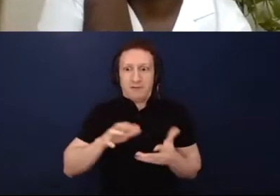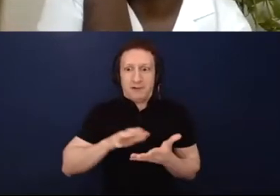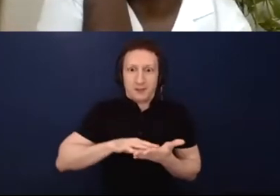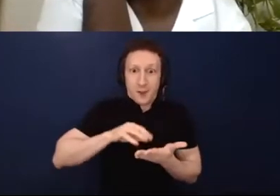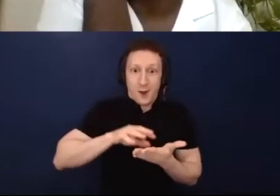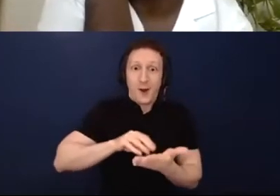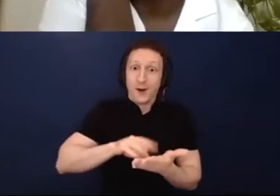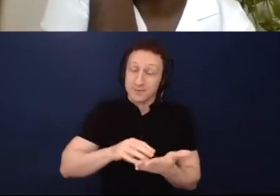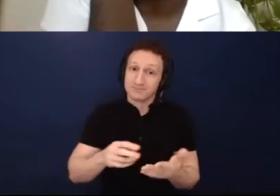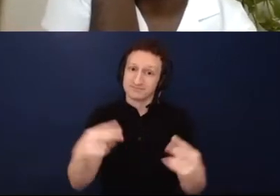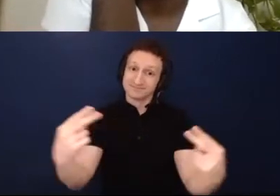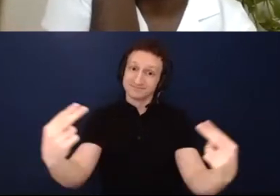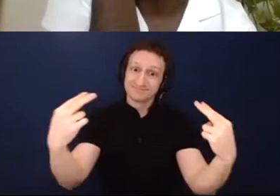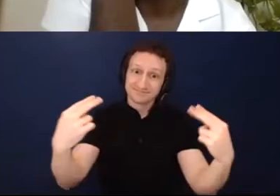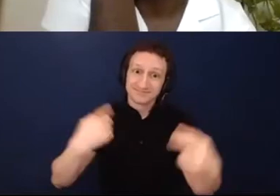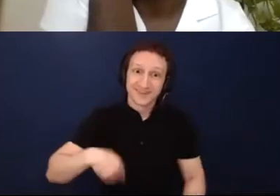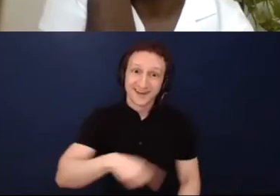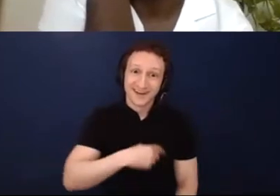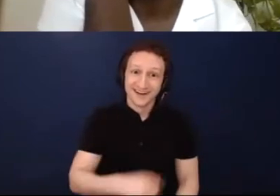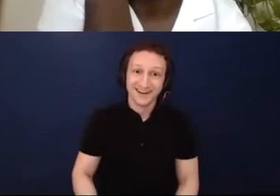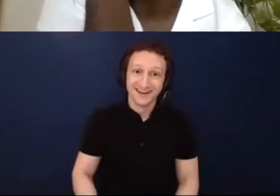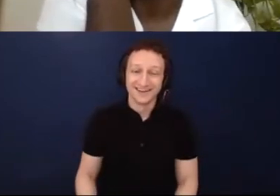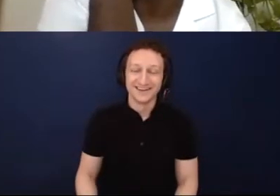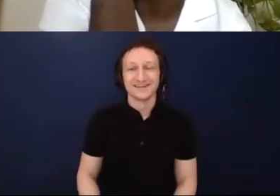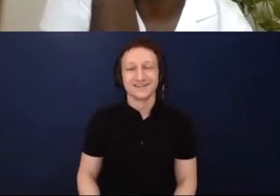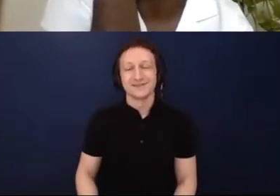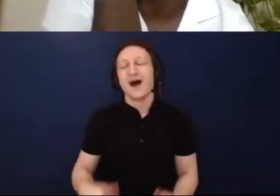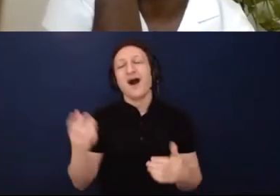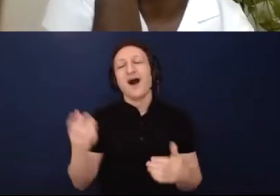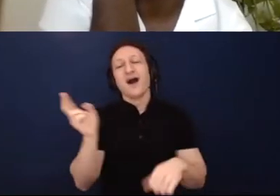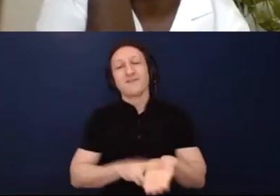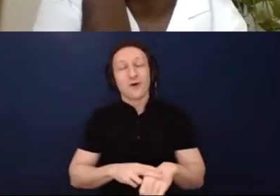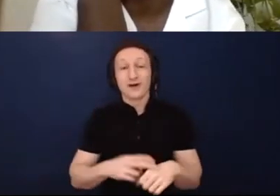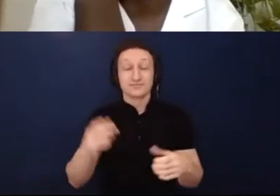you know, there was that initial shock, because, there always is, not that that